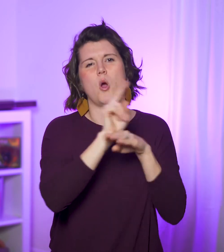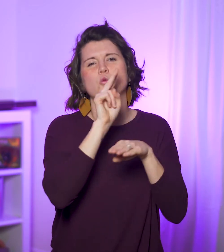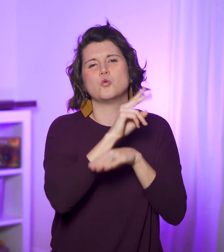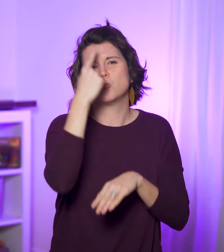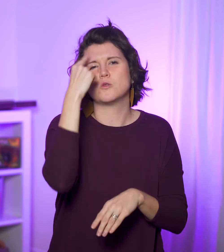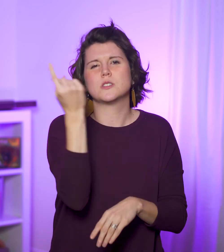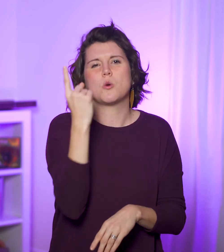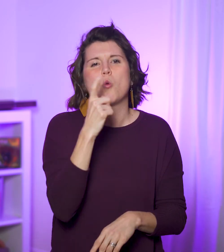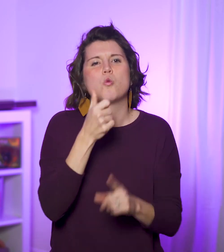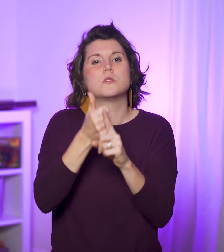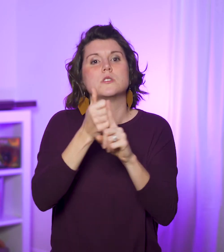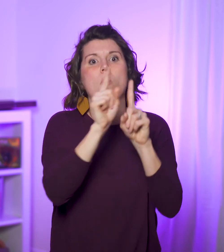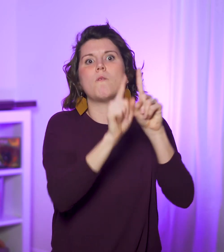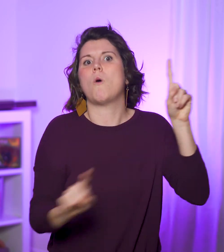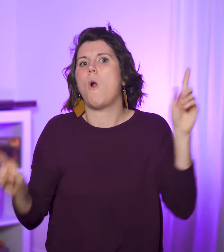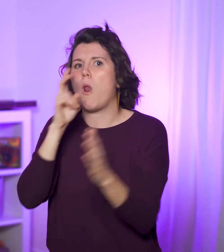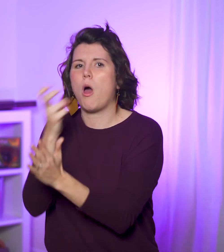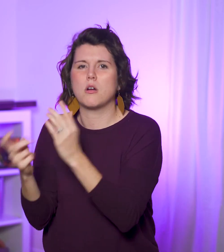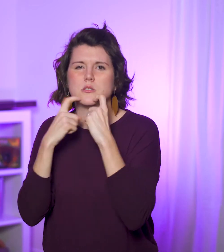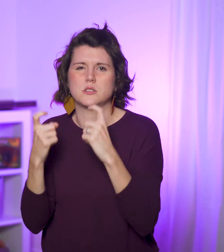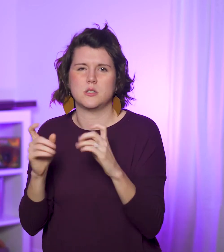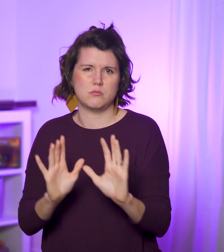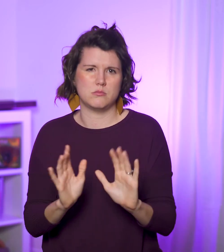as a way of saying someone has fallen into sin.